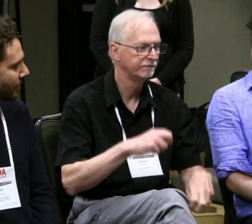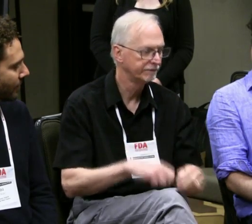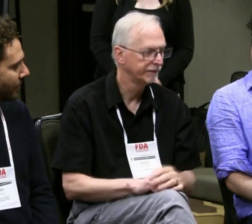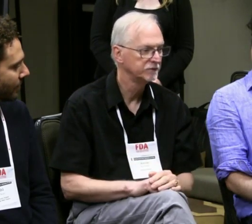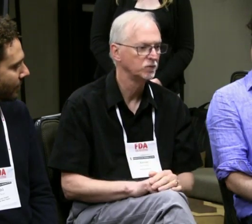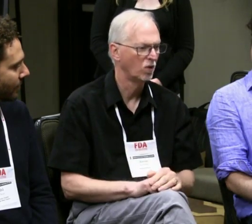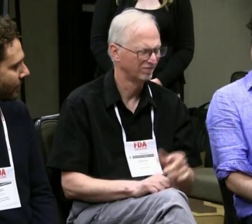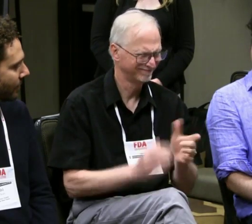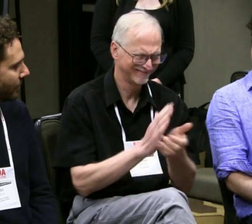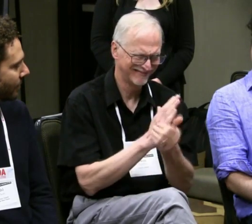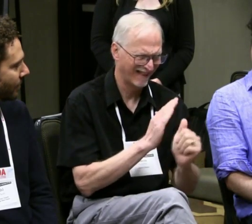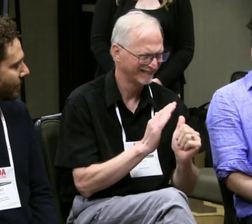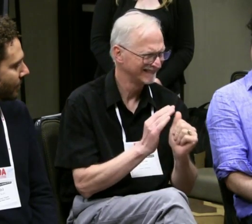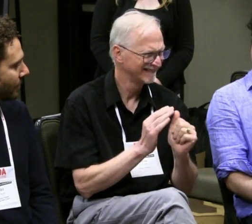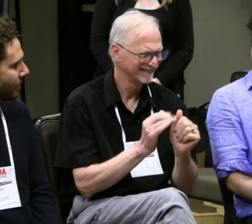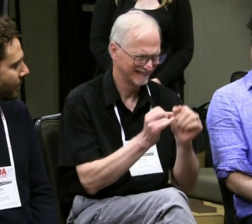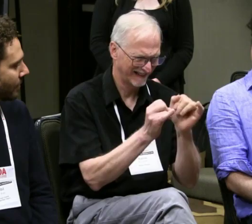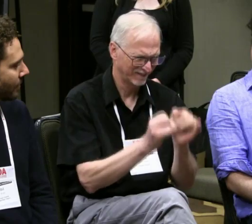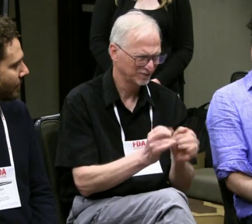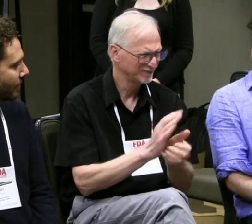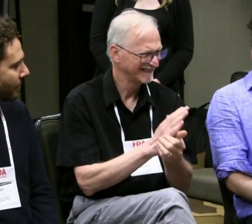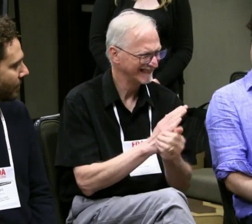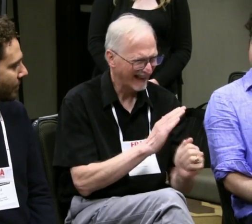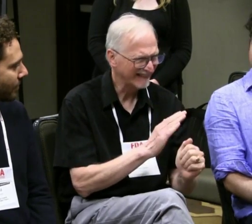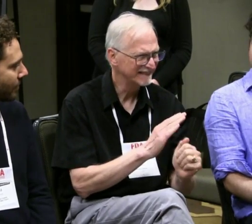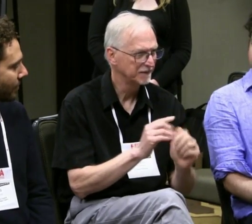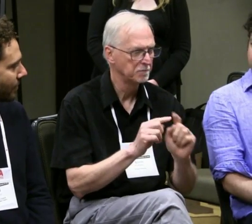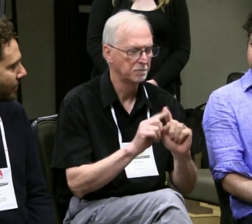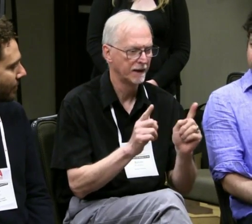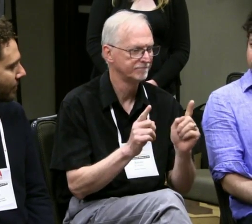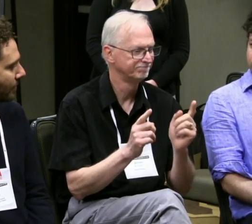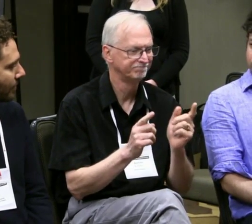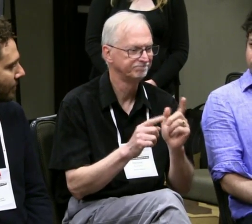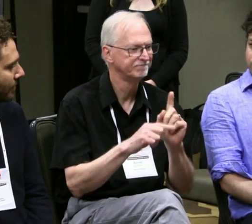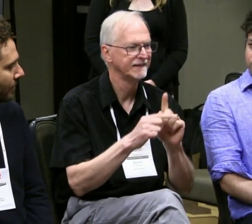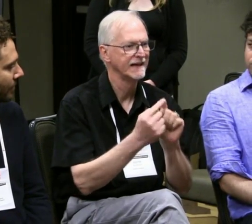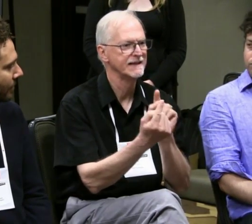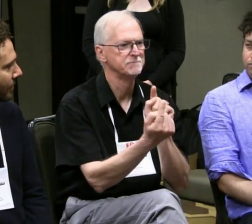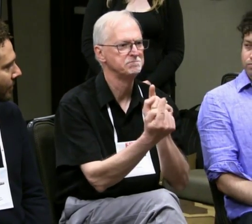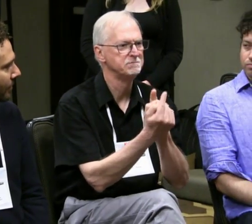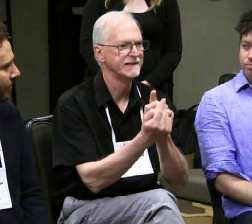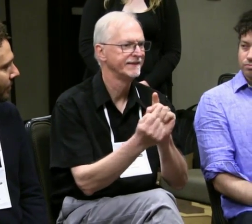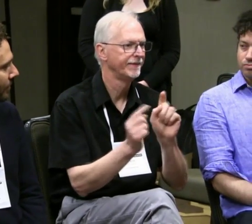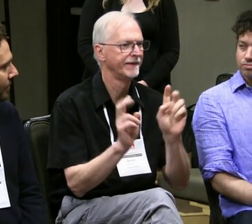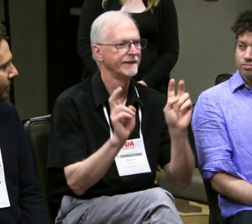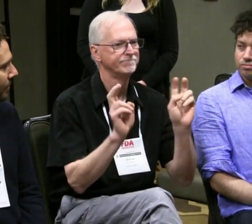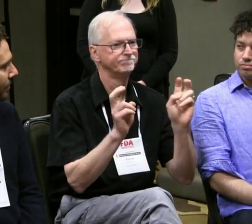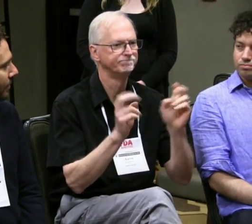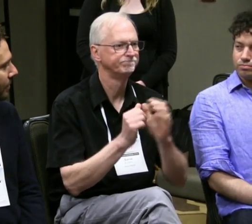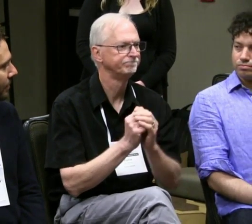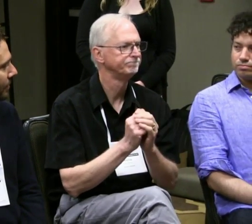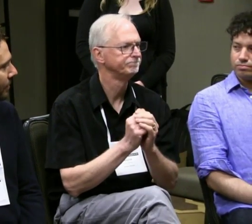There's several barrier that are very difficult. It doesn't matter that these are incredibly talented unique indiviiduals.